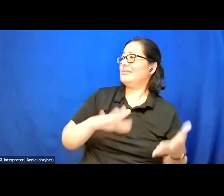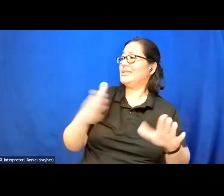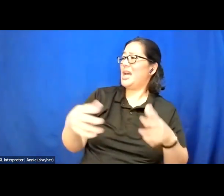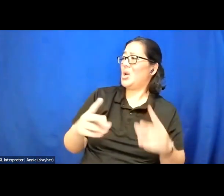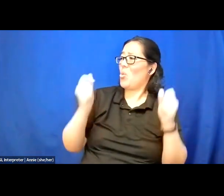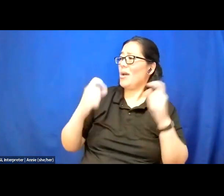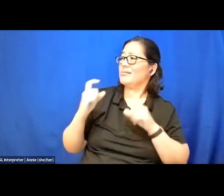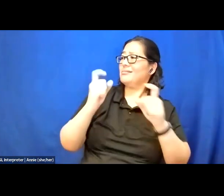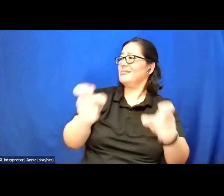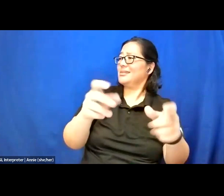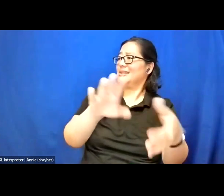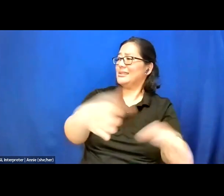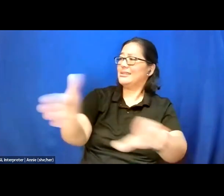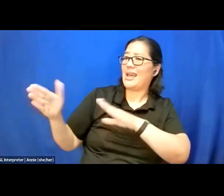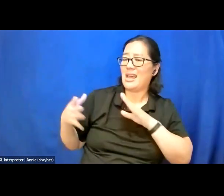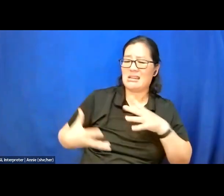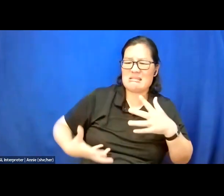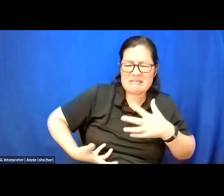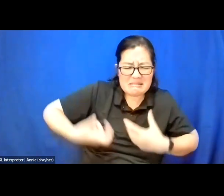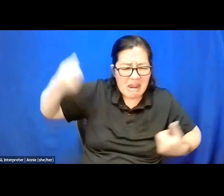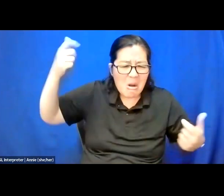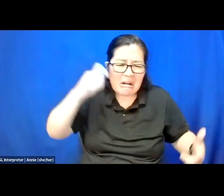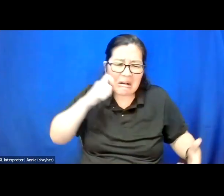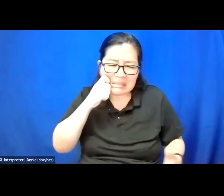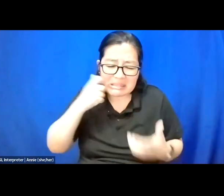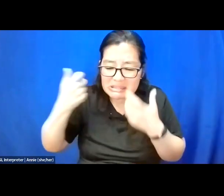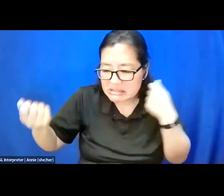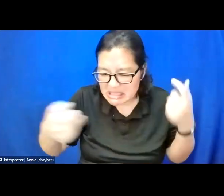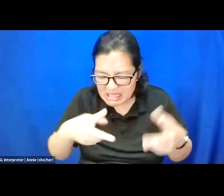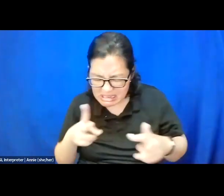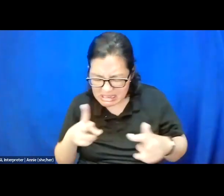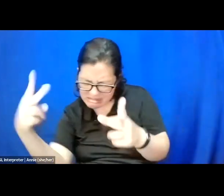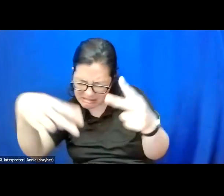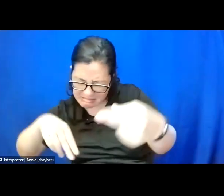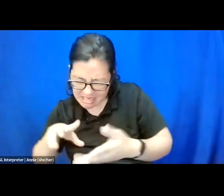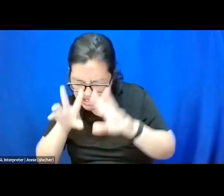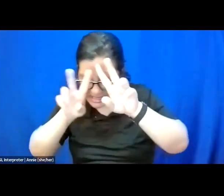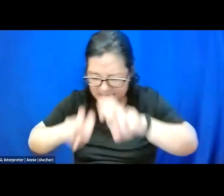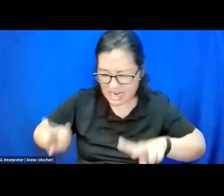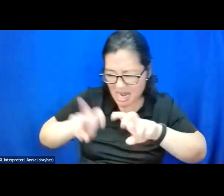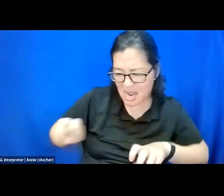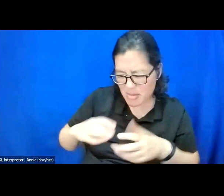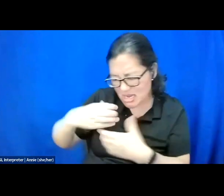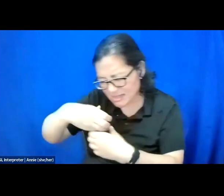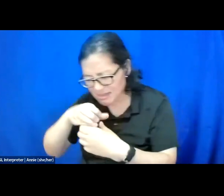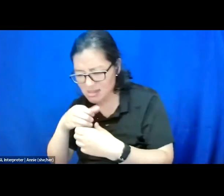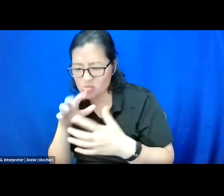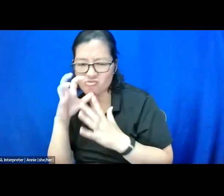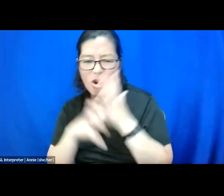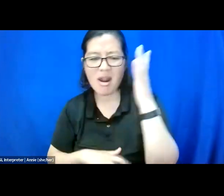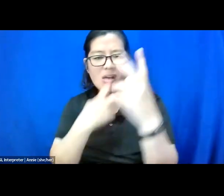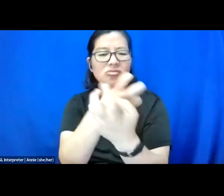tear out our tissue, examine us without consent, write out the toxicology report and contribute